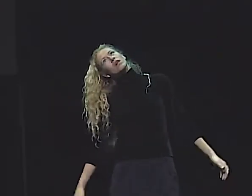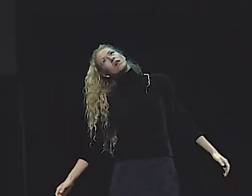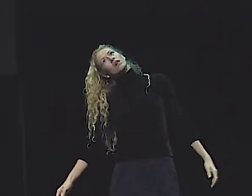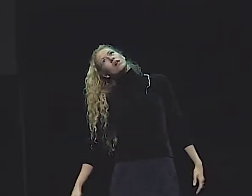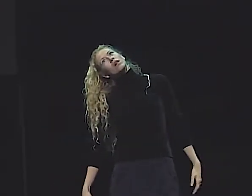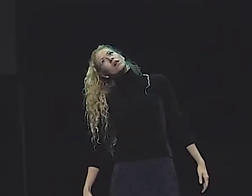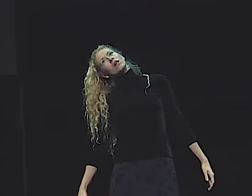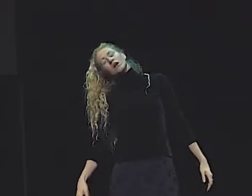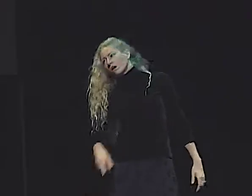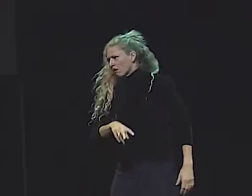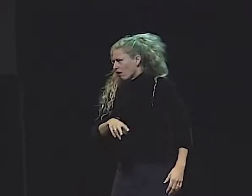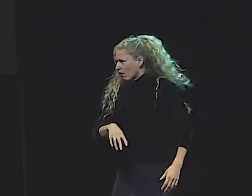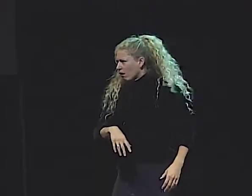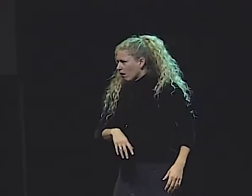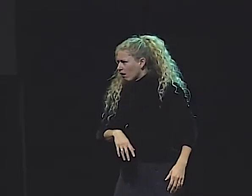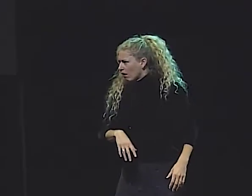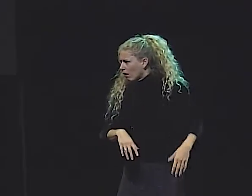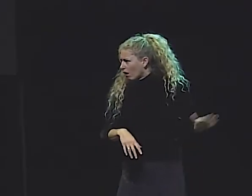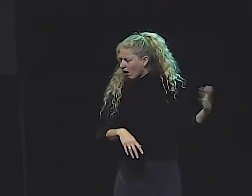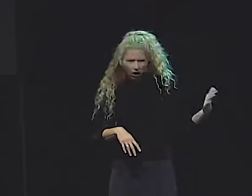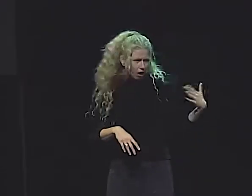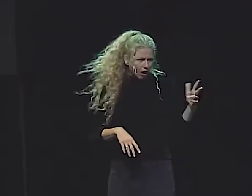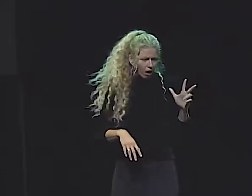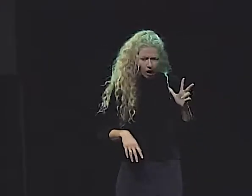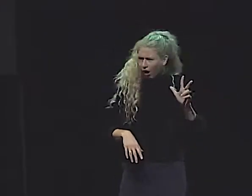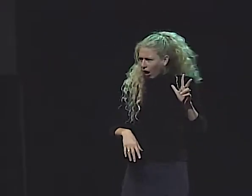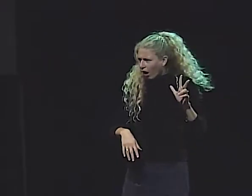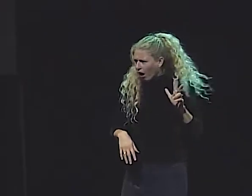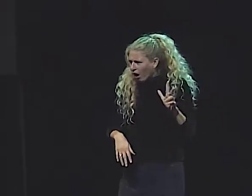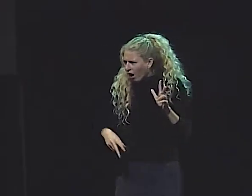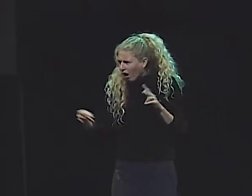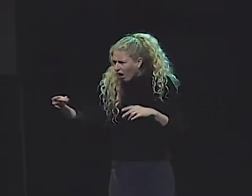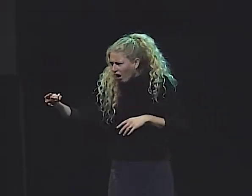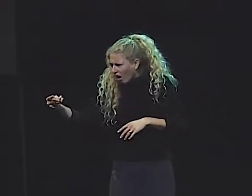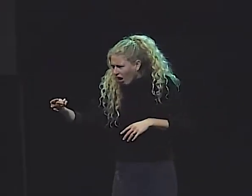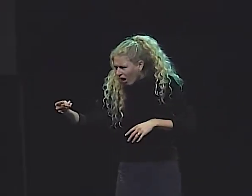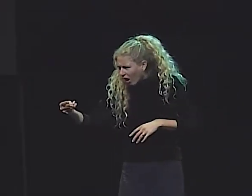WITH LIFELESS EYES STARING UP AT THE BLUE SKY ABOVE HER.